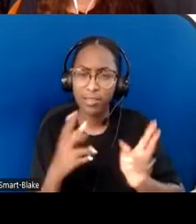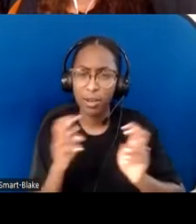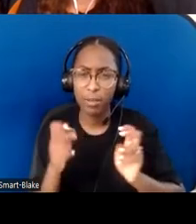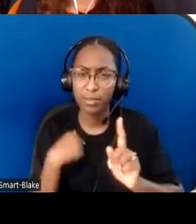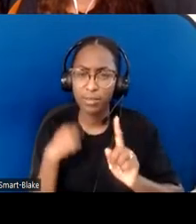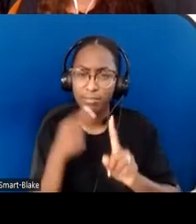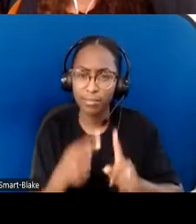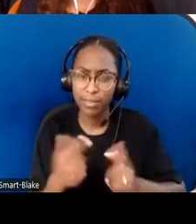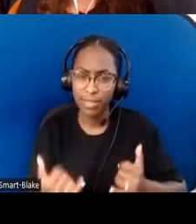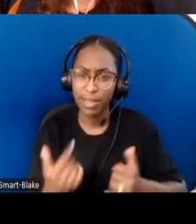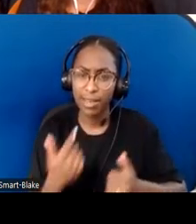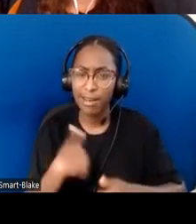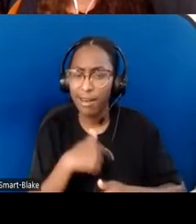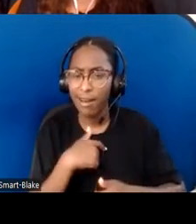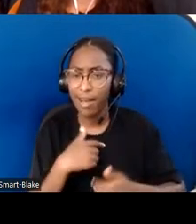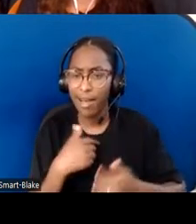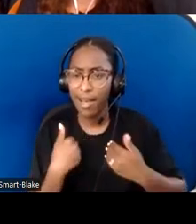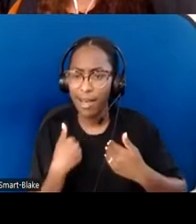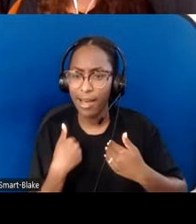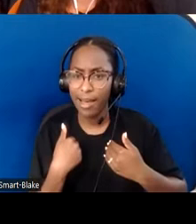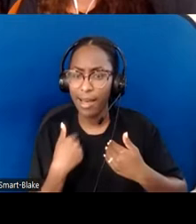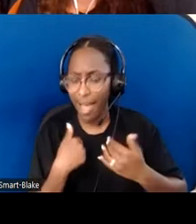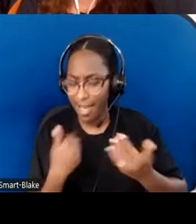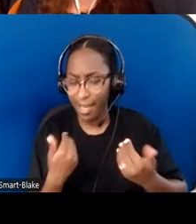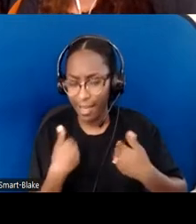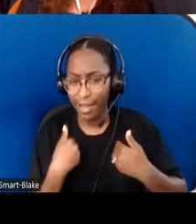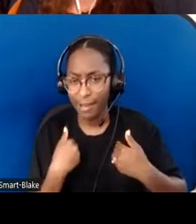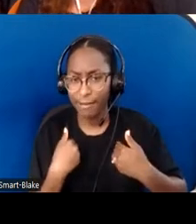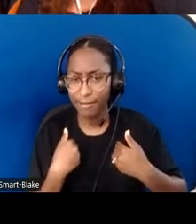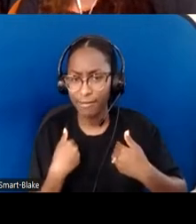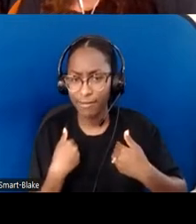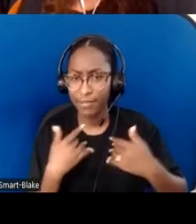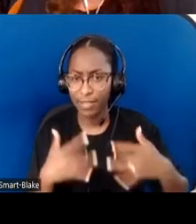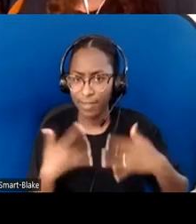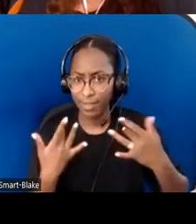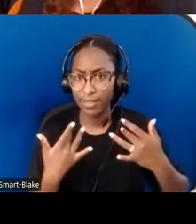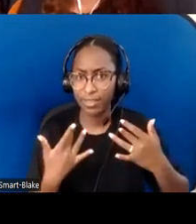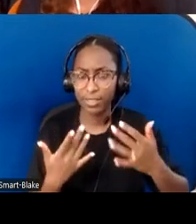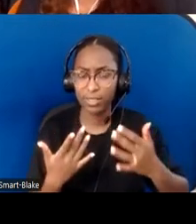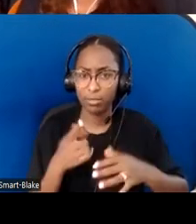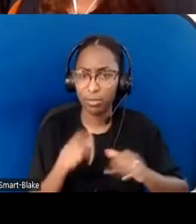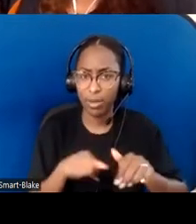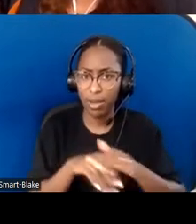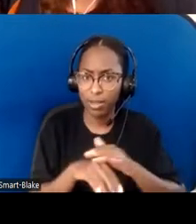and events that I would be happy to share with you. Practicing accessibility exactly as we're doing it now,